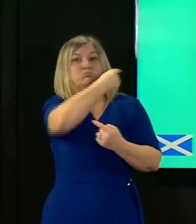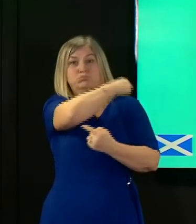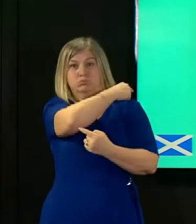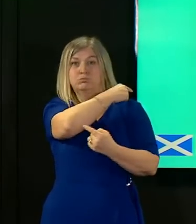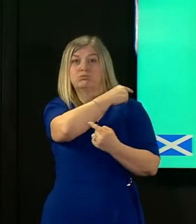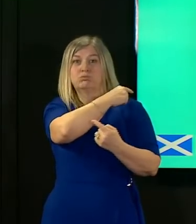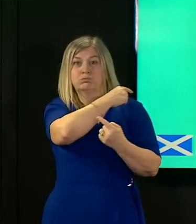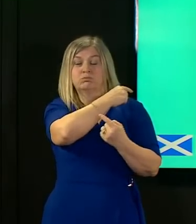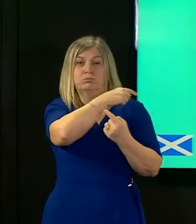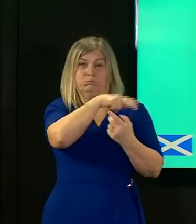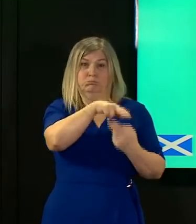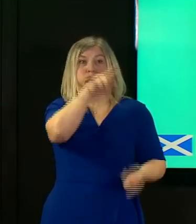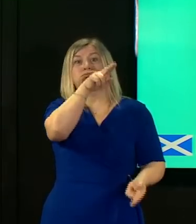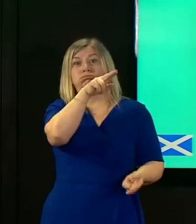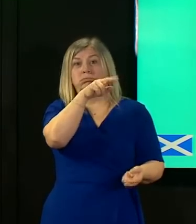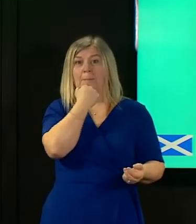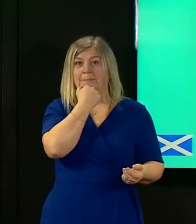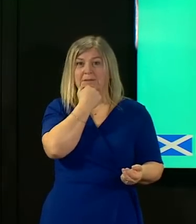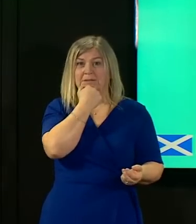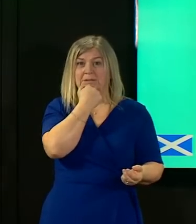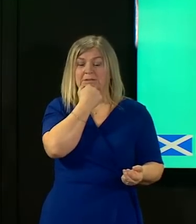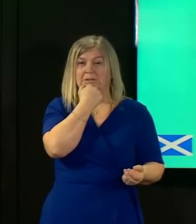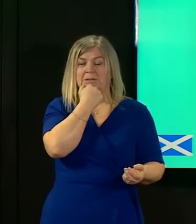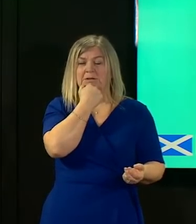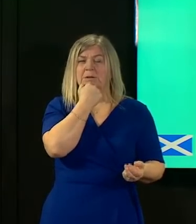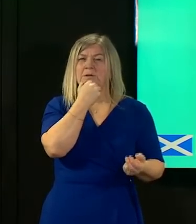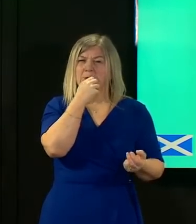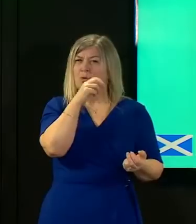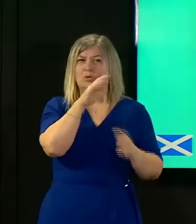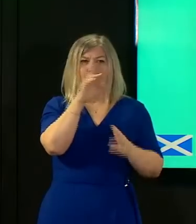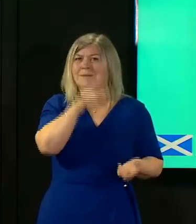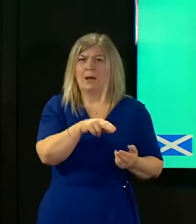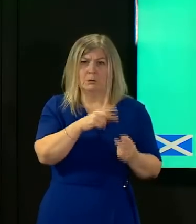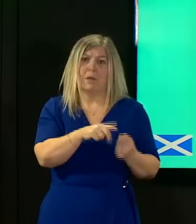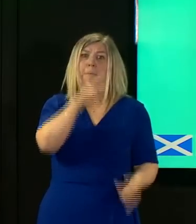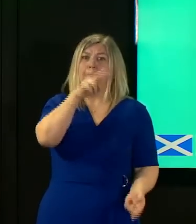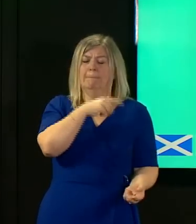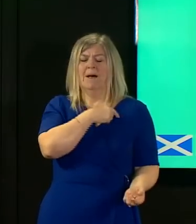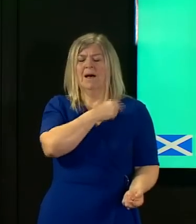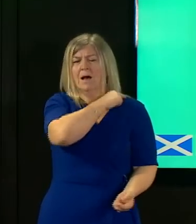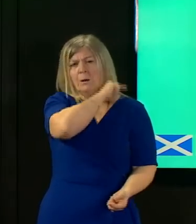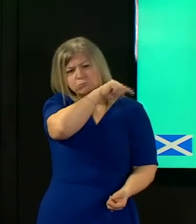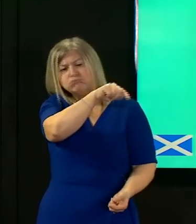the seven days before that so it's these trends over a longer period of time that become really